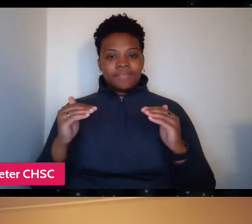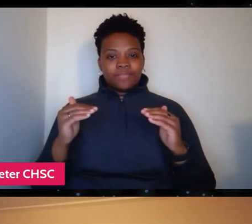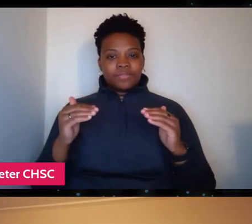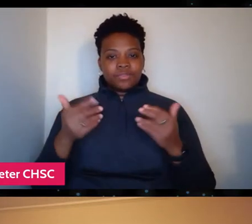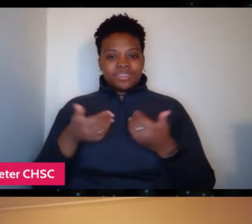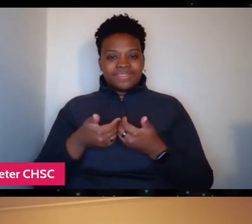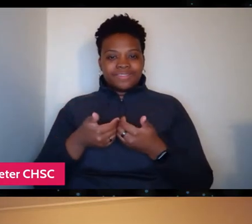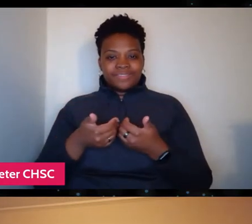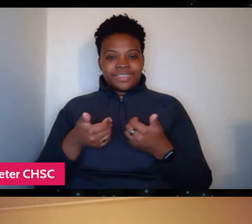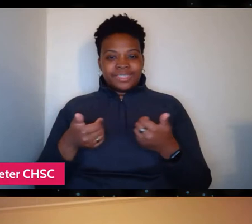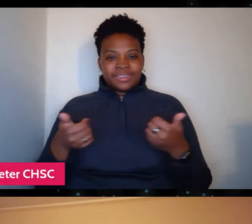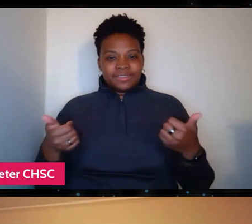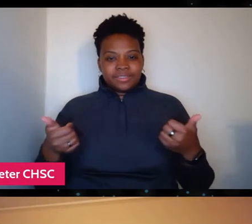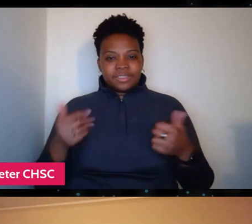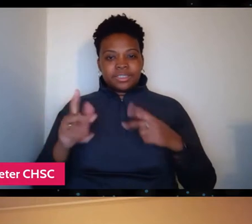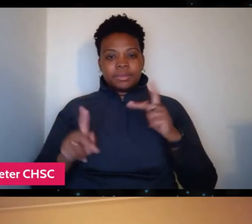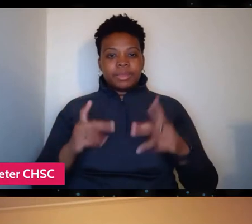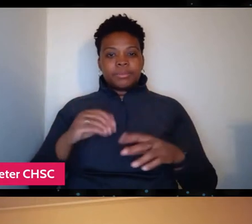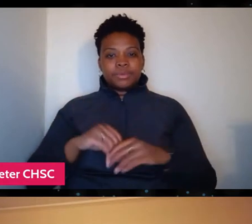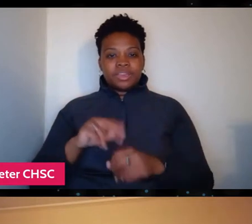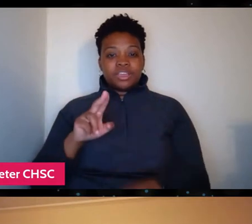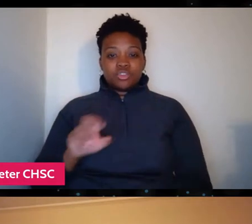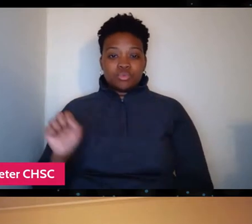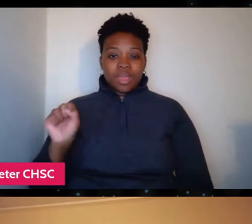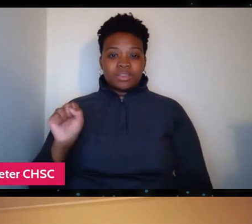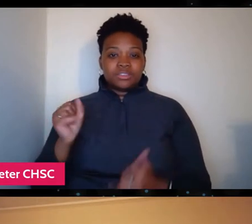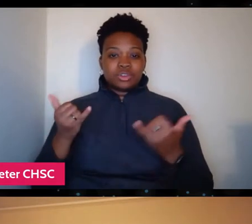with people in the United States currently, really.